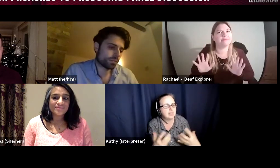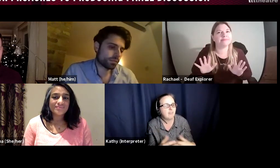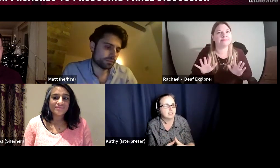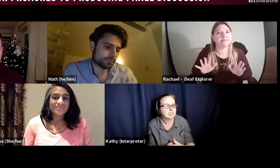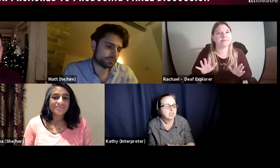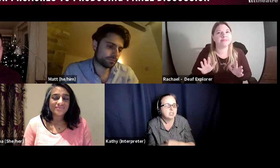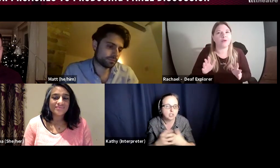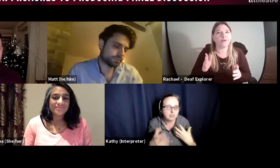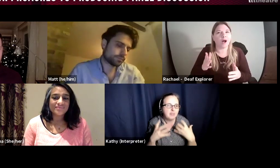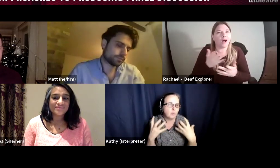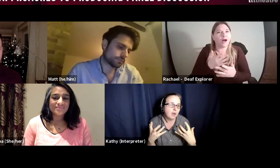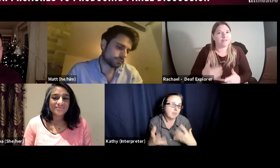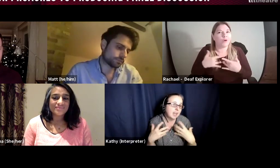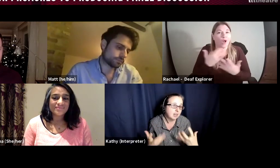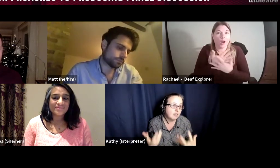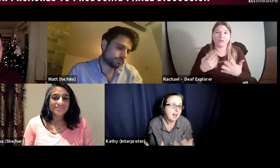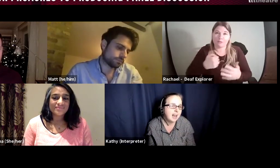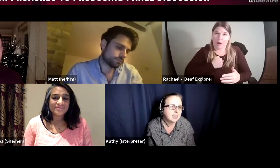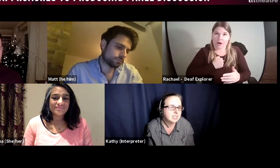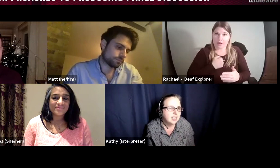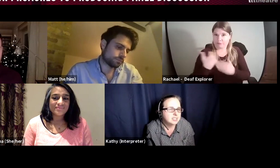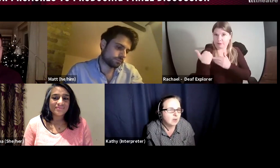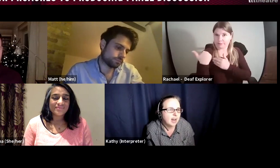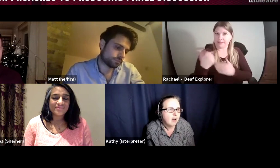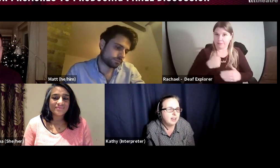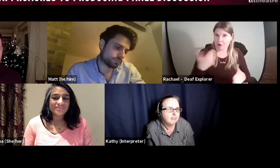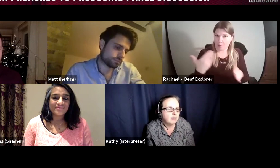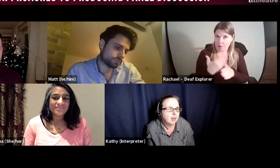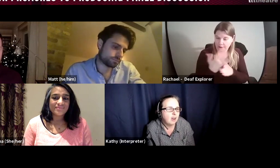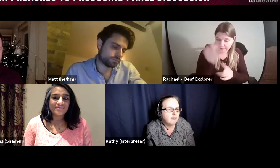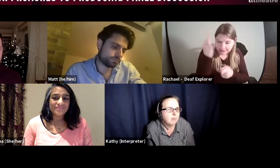artist to create the work that they're going to create. So I kind of feel that a lot of my